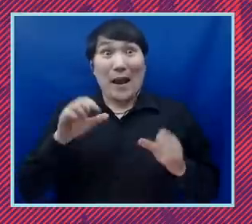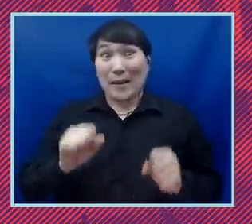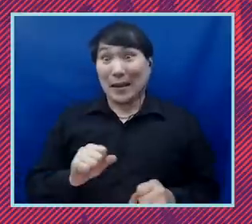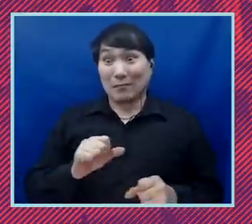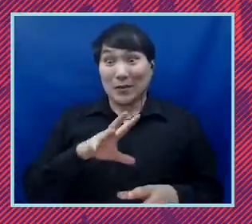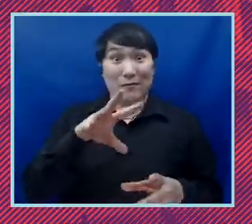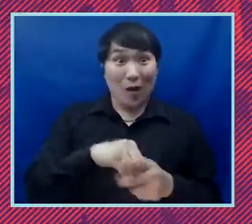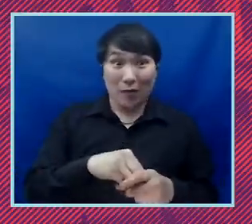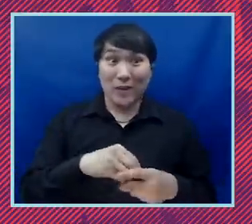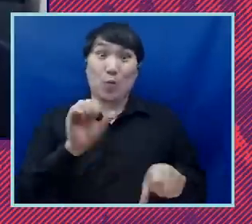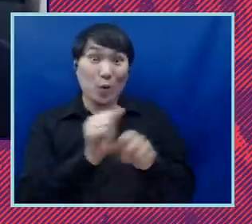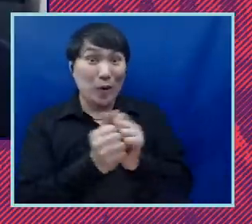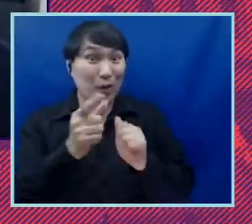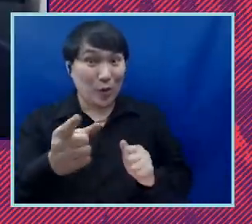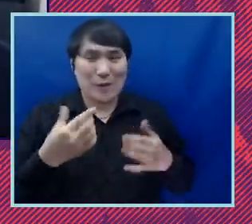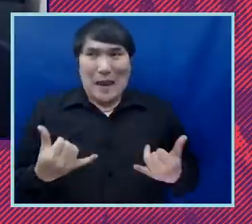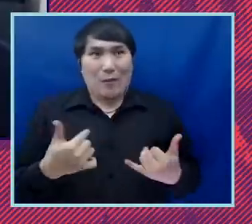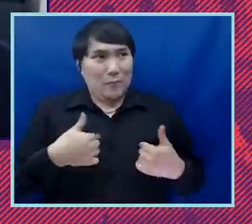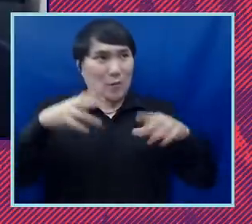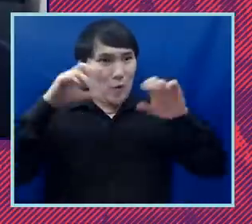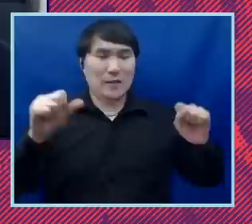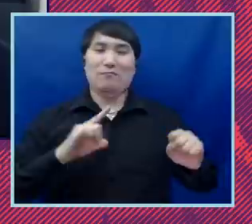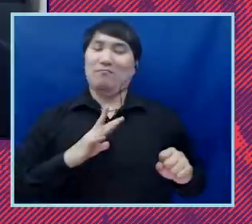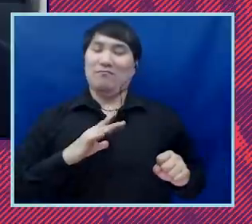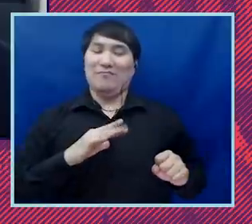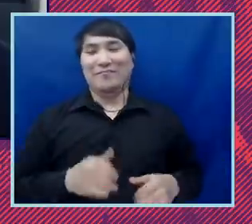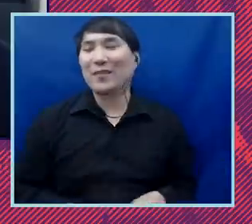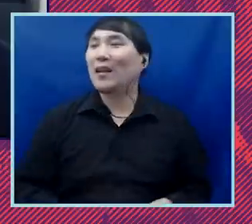as president is a real joy. It's wonderful. Let me let me ask you about the board,